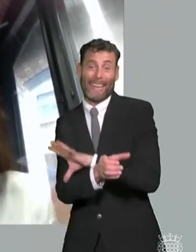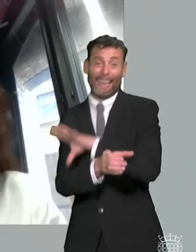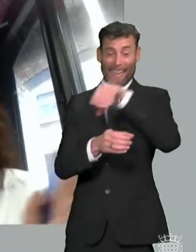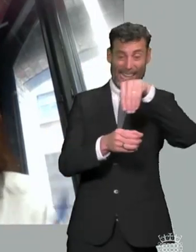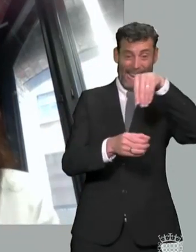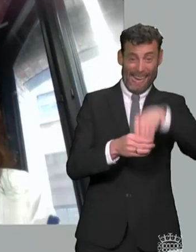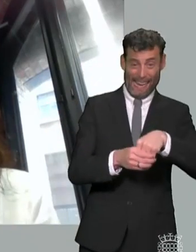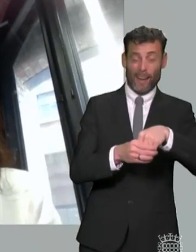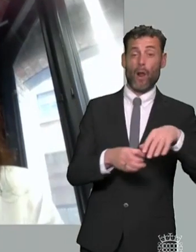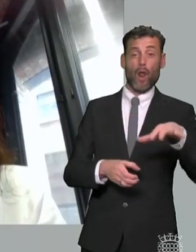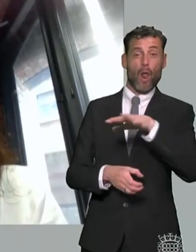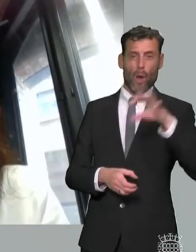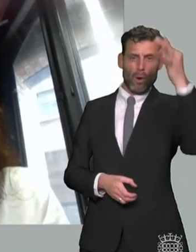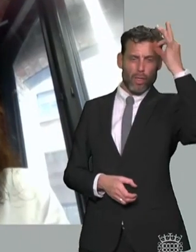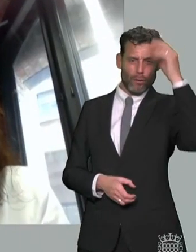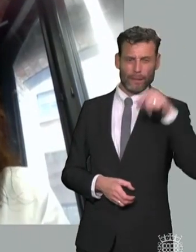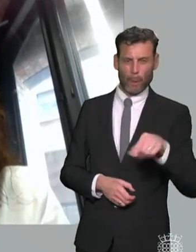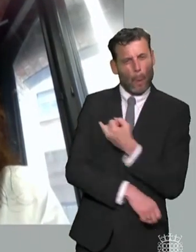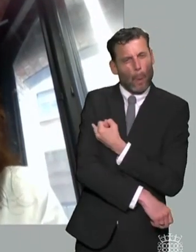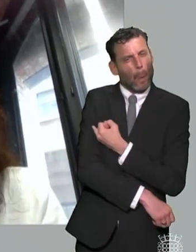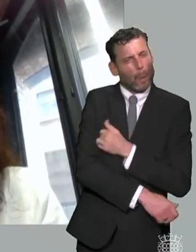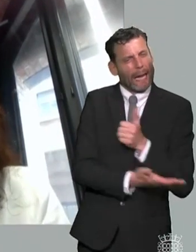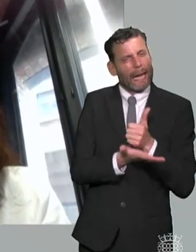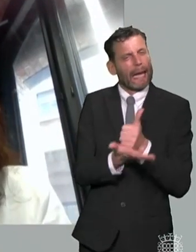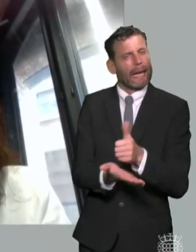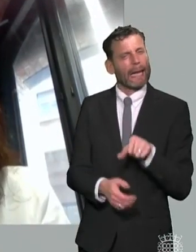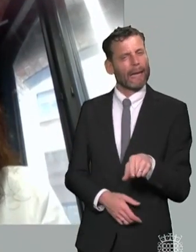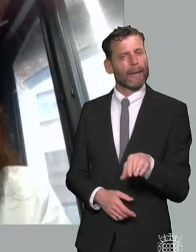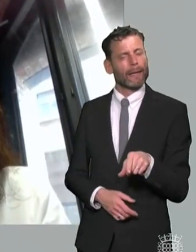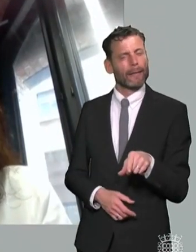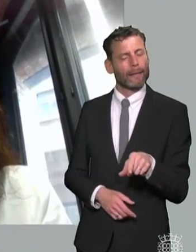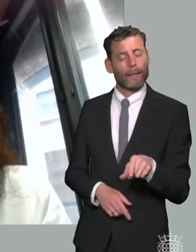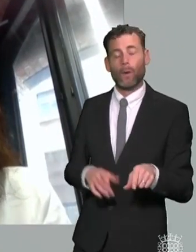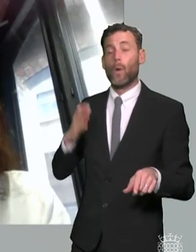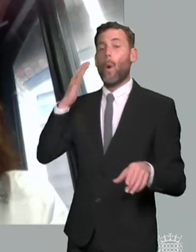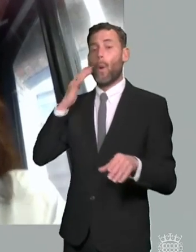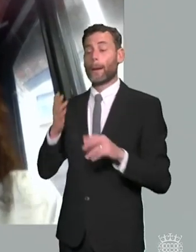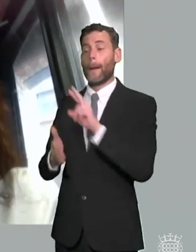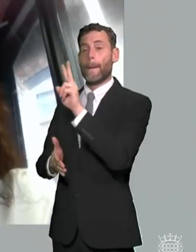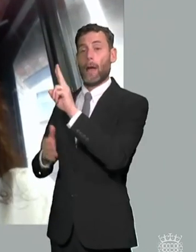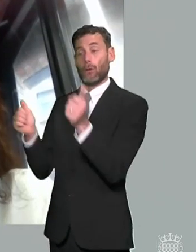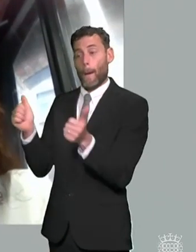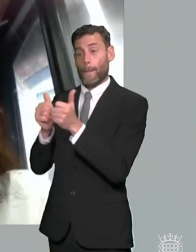regime for wants of a better word and the outcomes are less effective so um so yes i have seen that